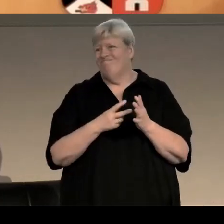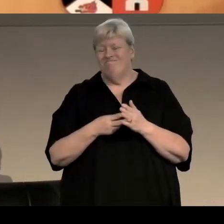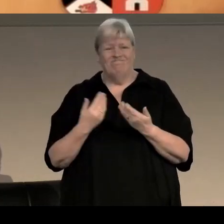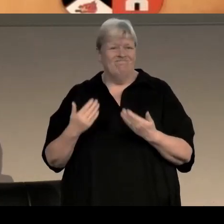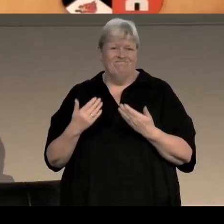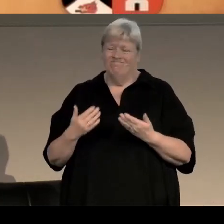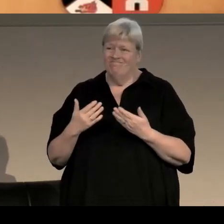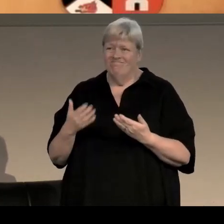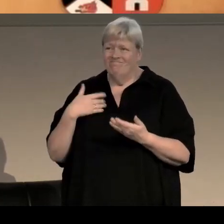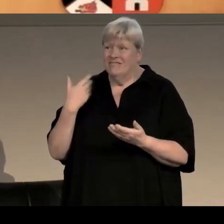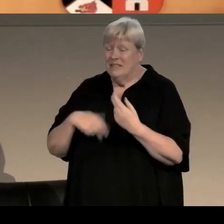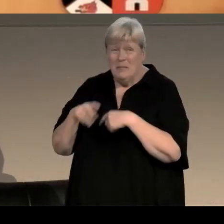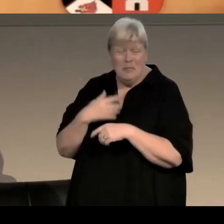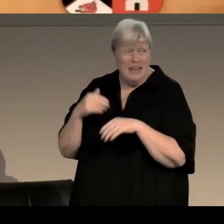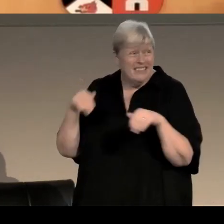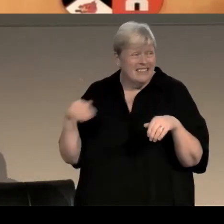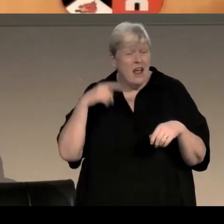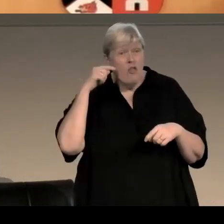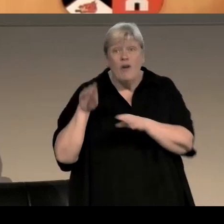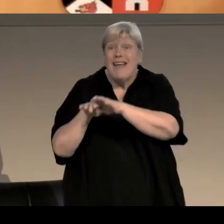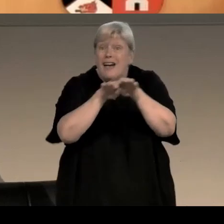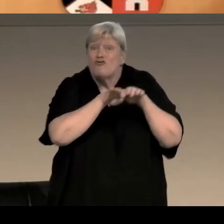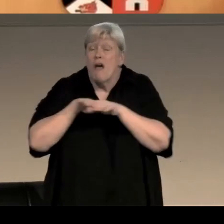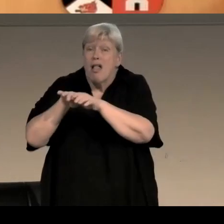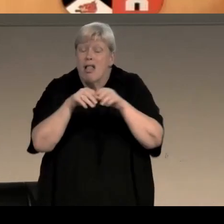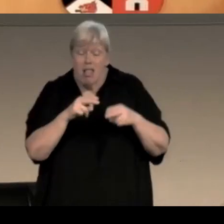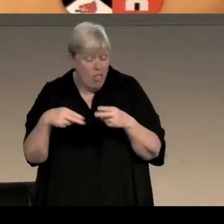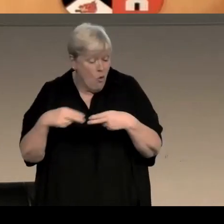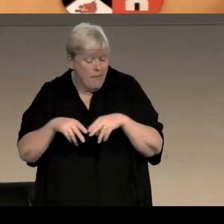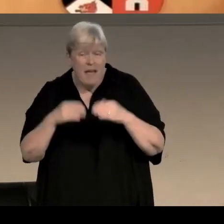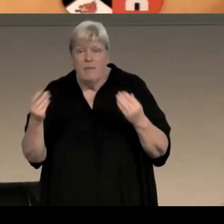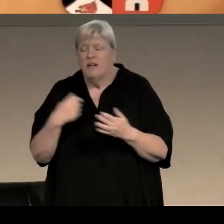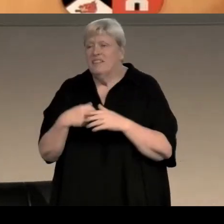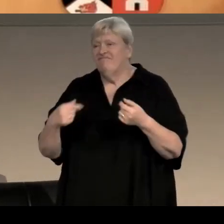She’d been aiming for Fleet Street and a national daily. But the news editor on her final training scheme post